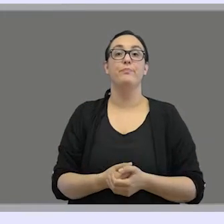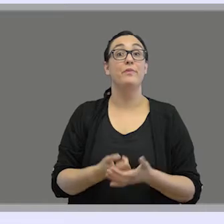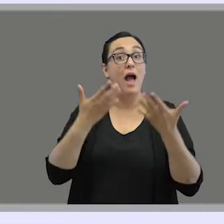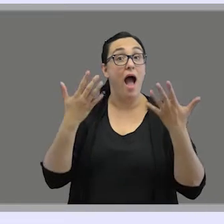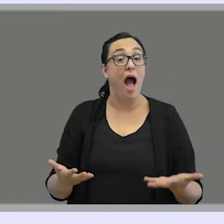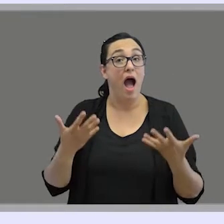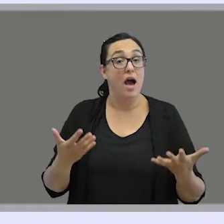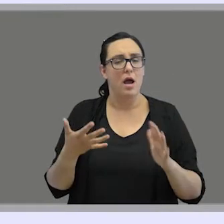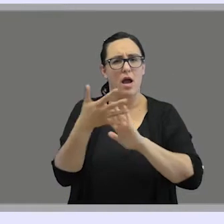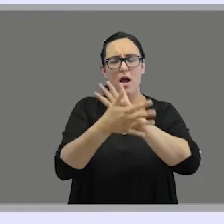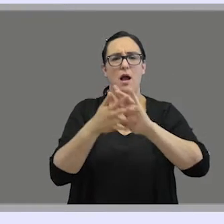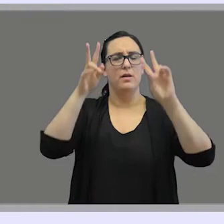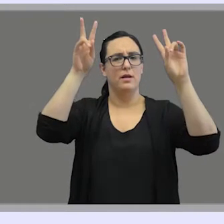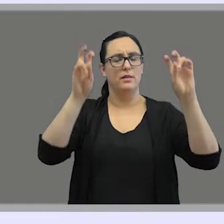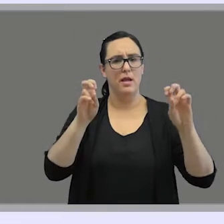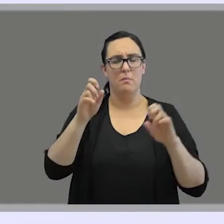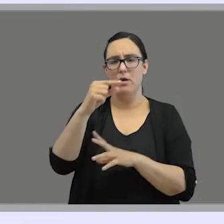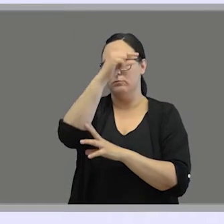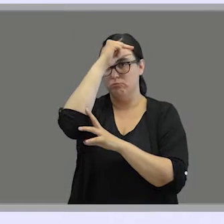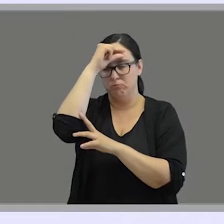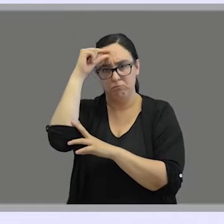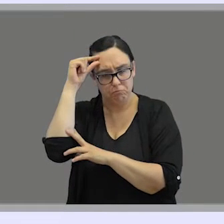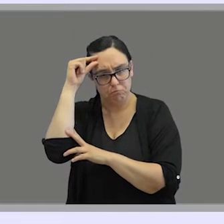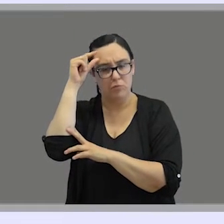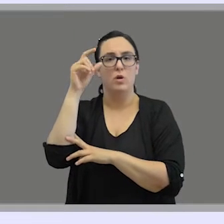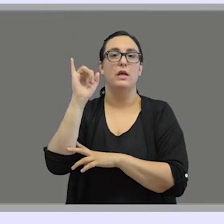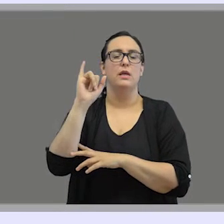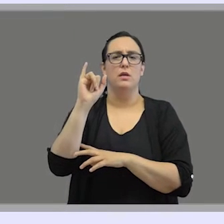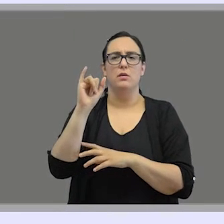we'll talk about sign language misconceptions or preconceptions